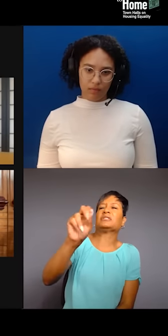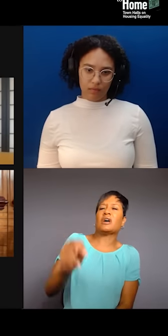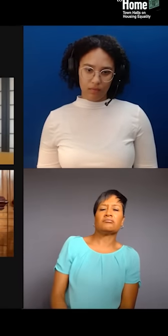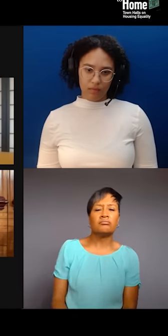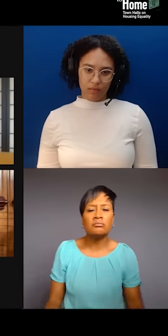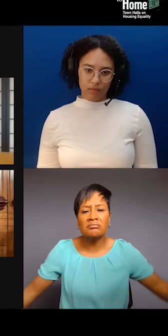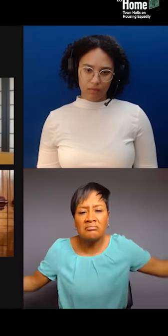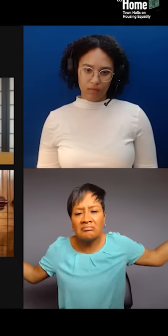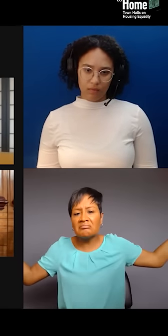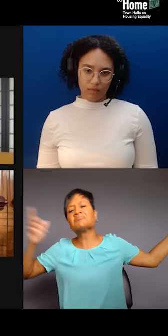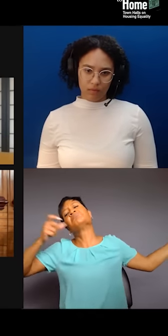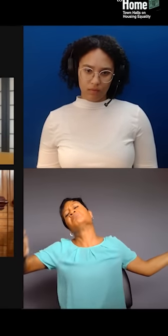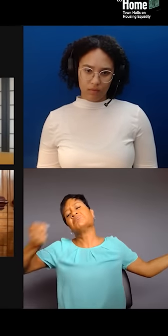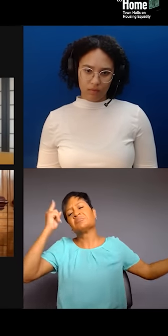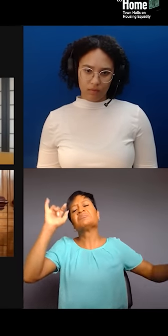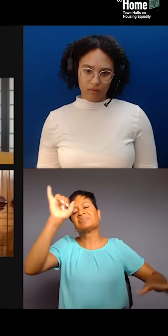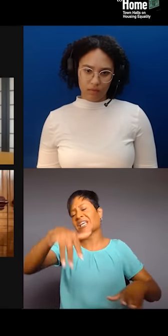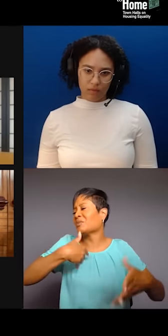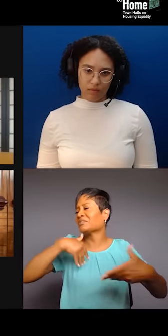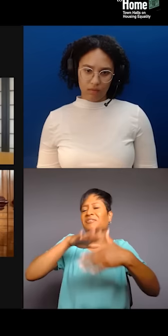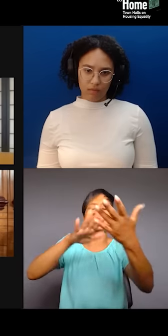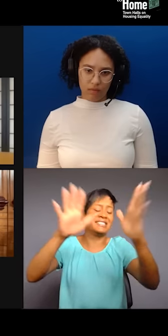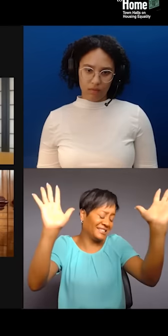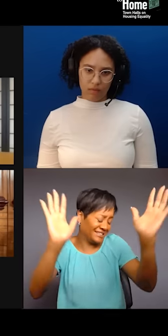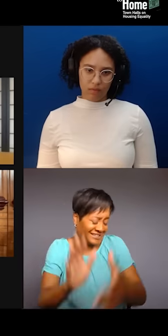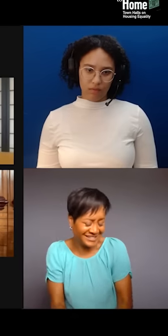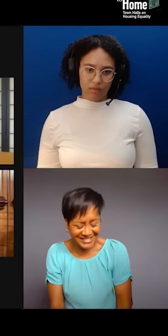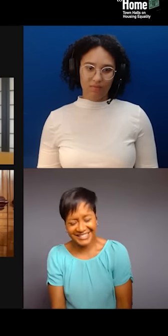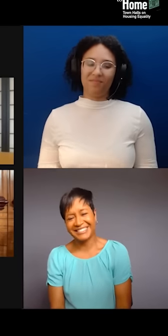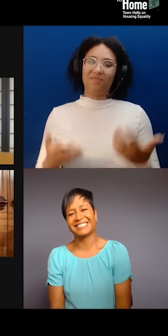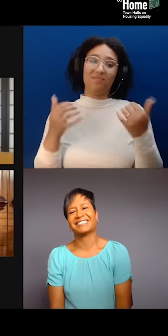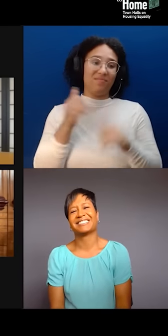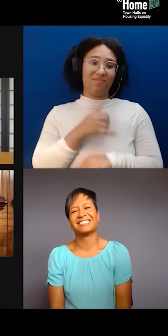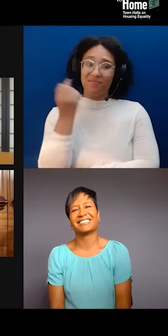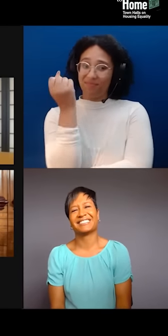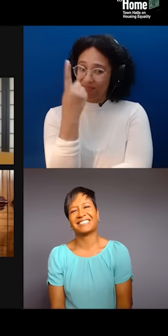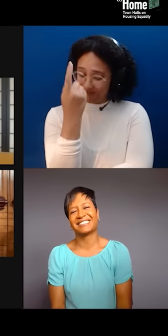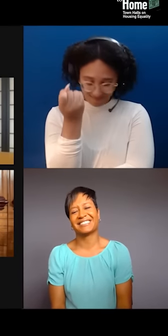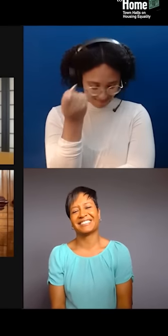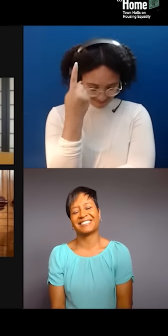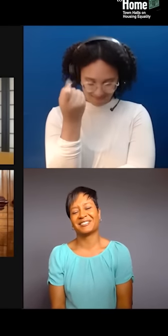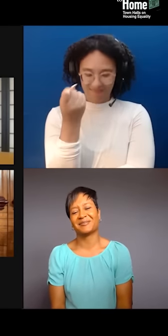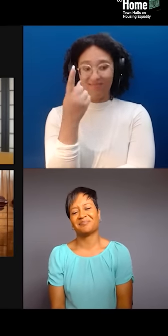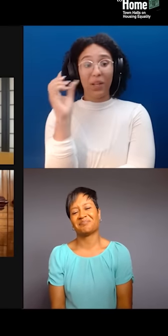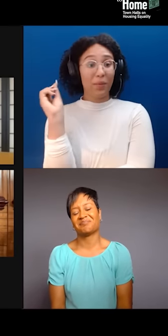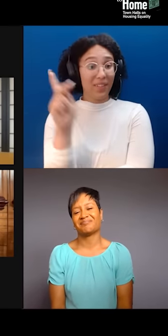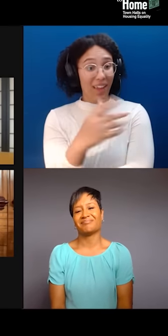Got it, got it, got it. Okay. Thank you. Candice, briefly wanna I ask you this question.